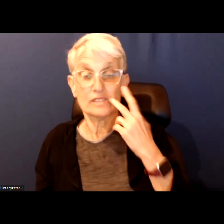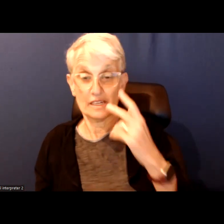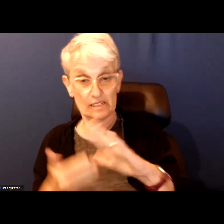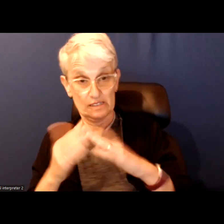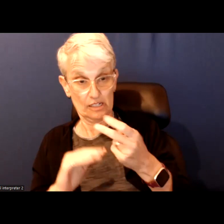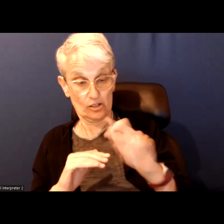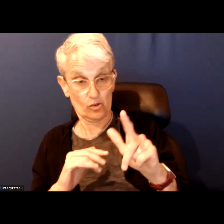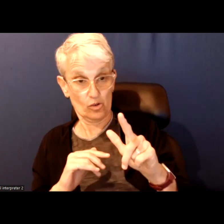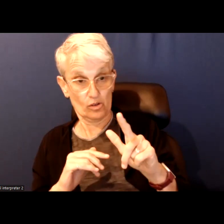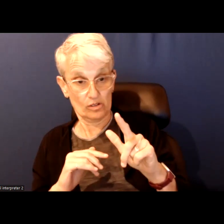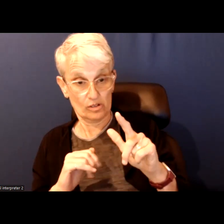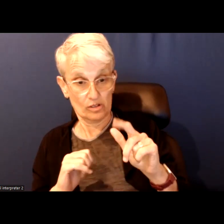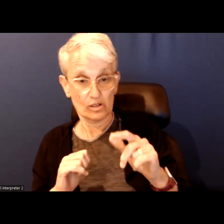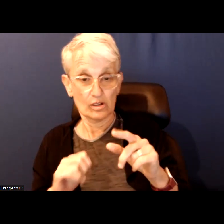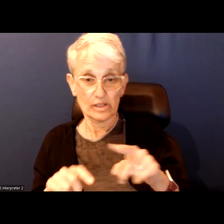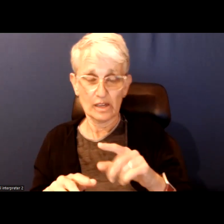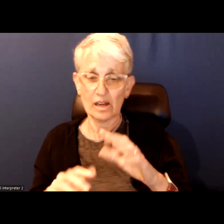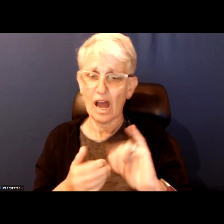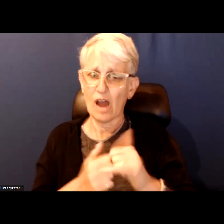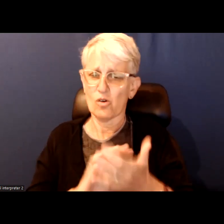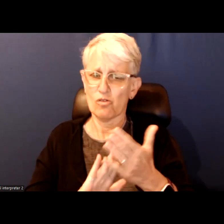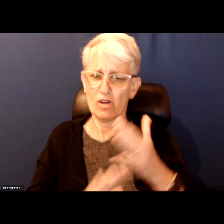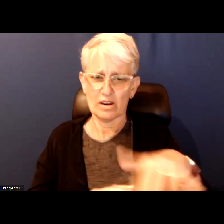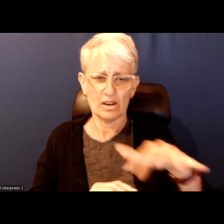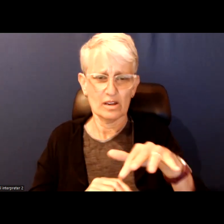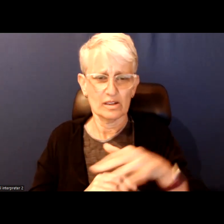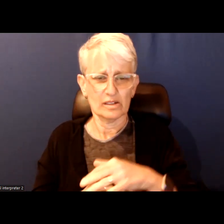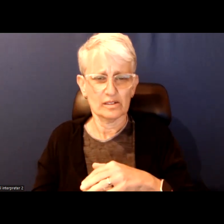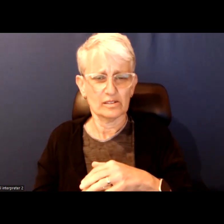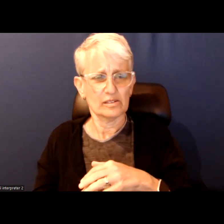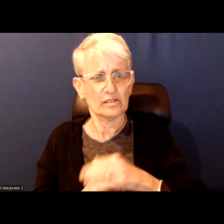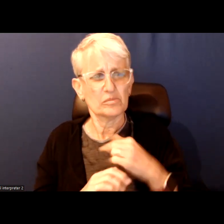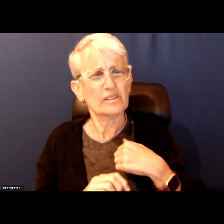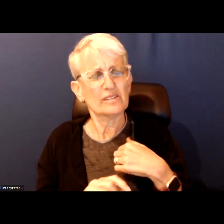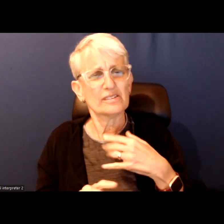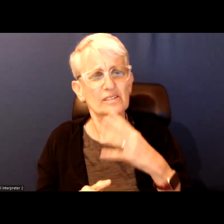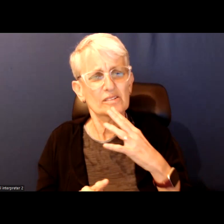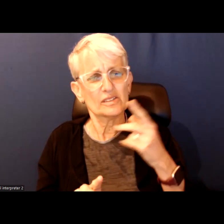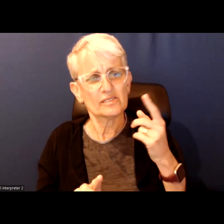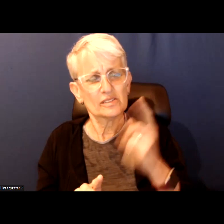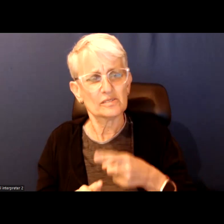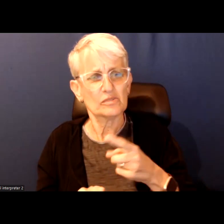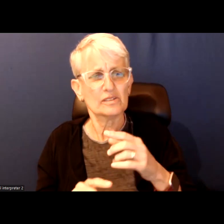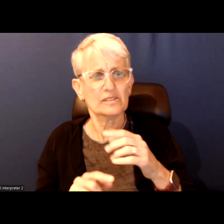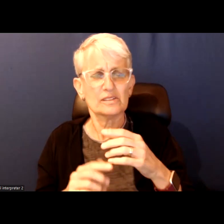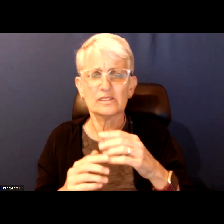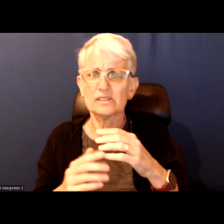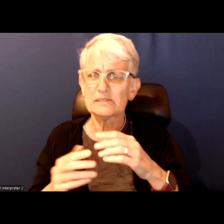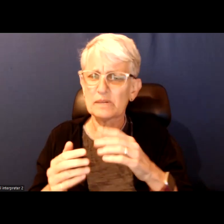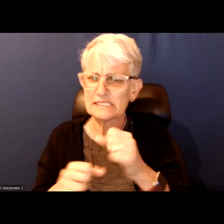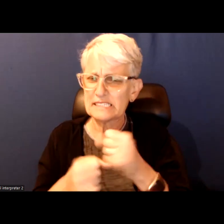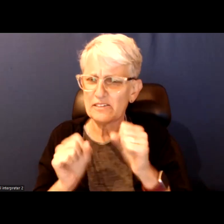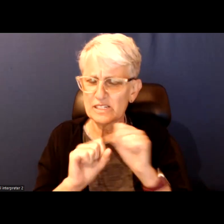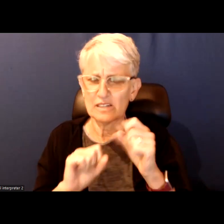every level I was digging about the specifically in terms of things like road safety.